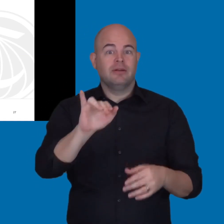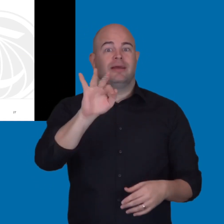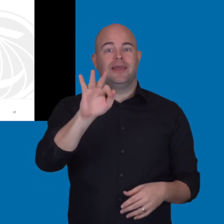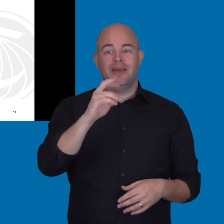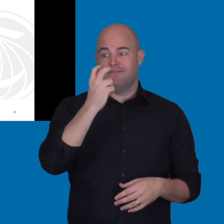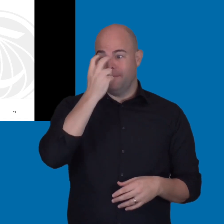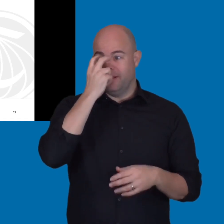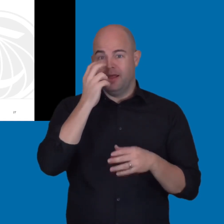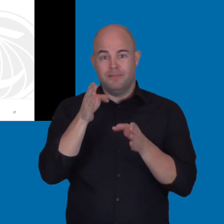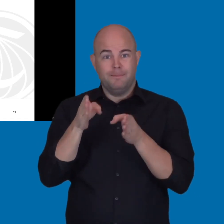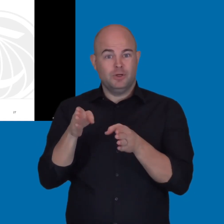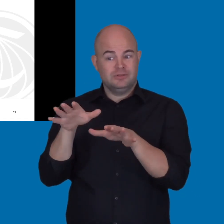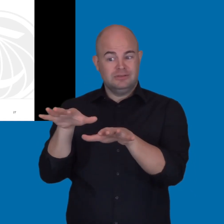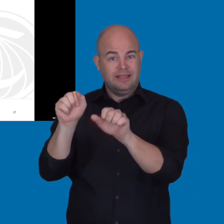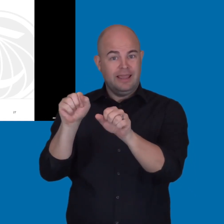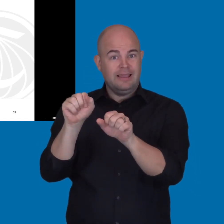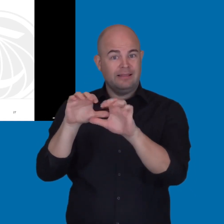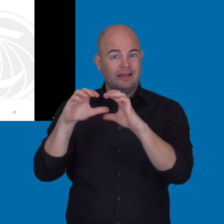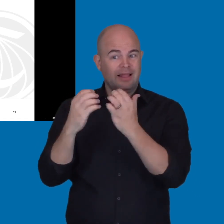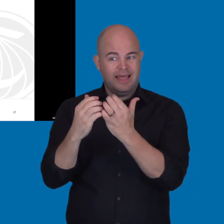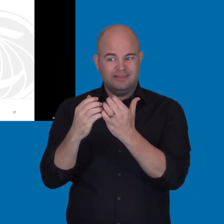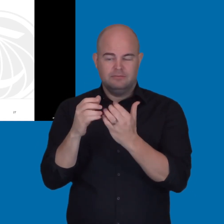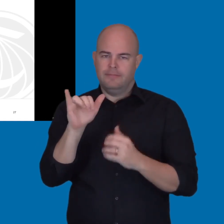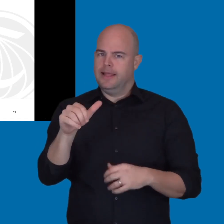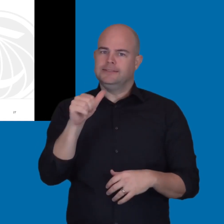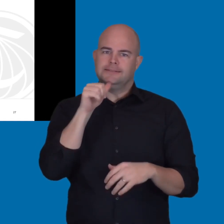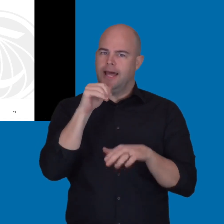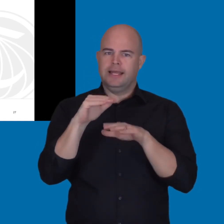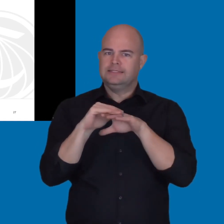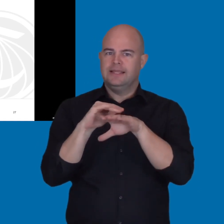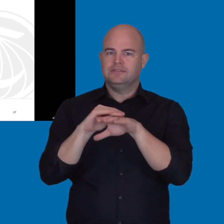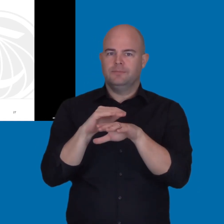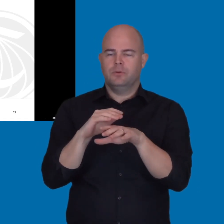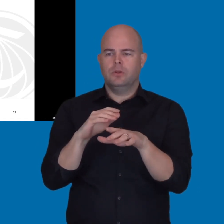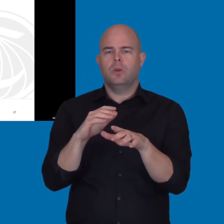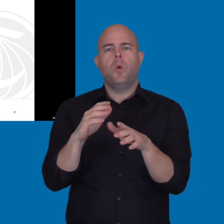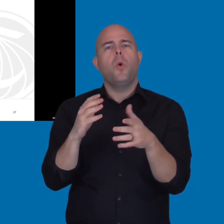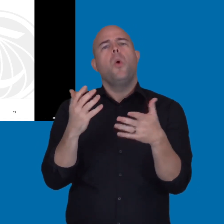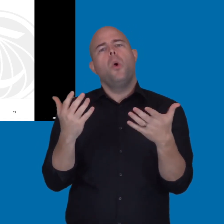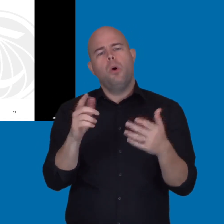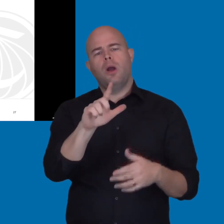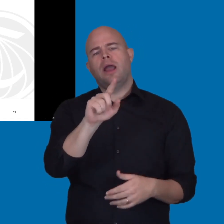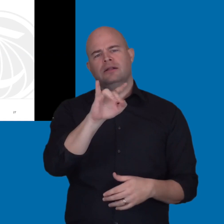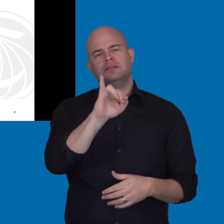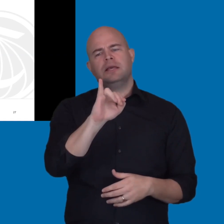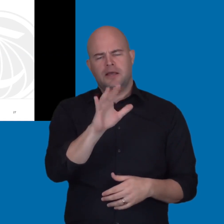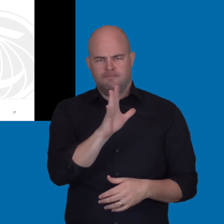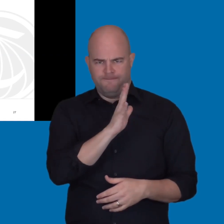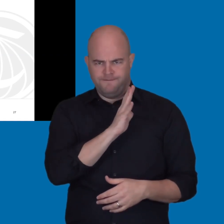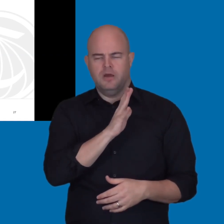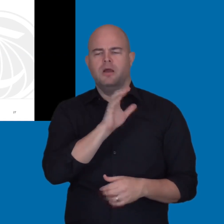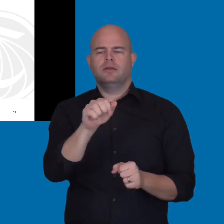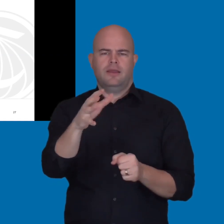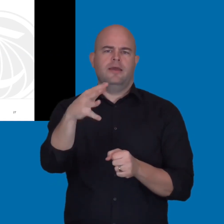Like, should this LTI not be allowed? Because if a blind person were to take this class, they would find it inaccessible.